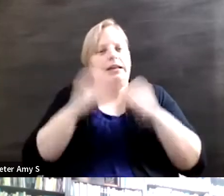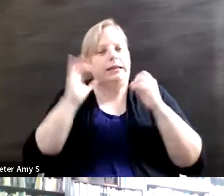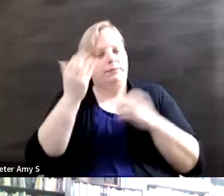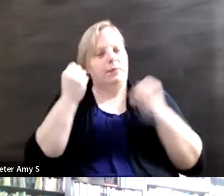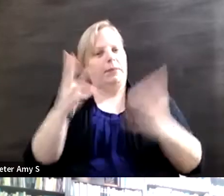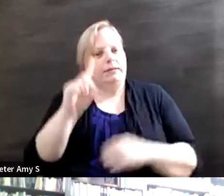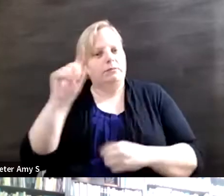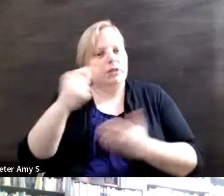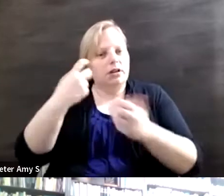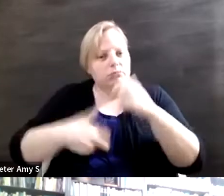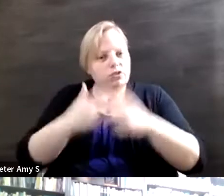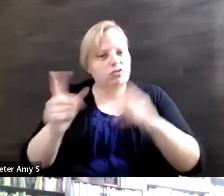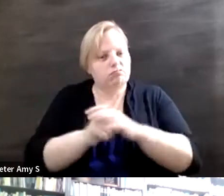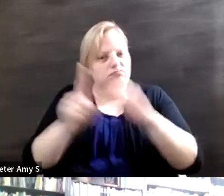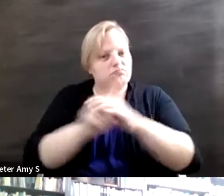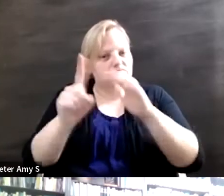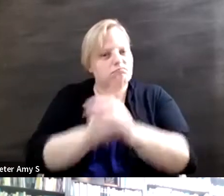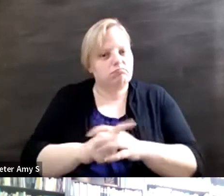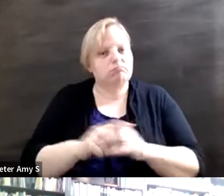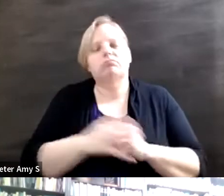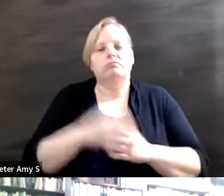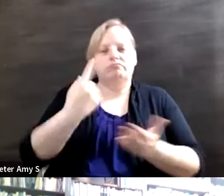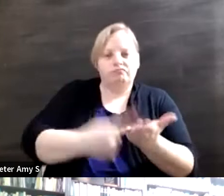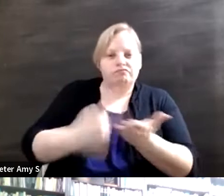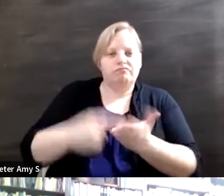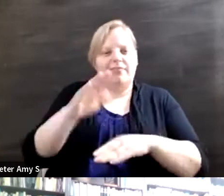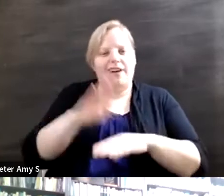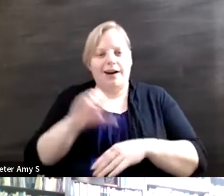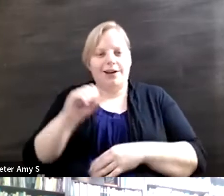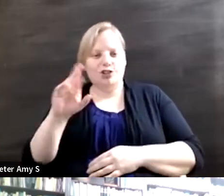discussed on the screen and it seems like people with disabilities are in large part getting